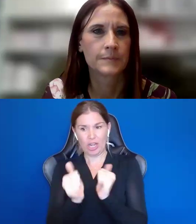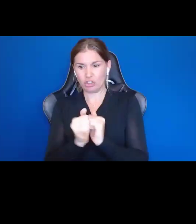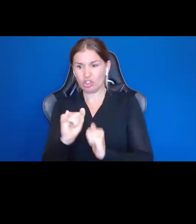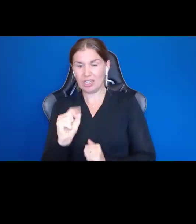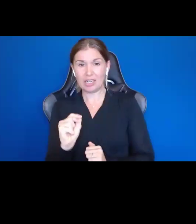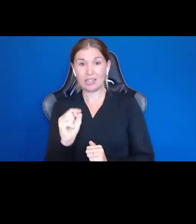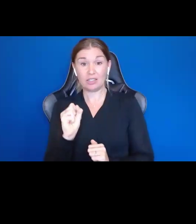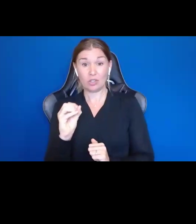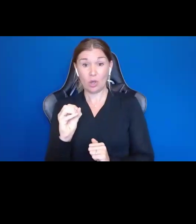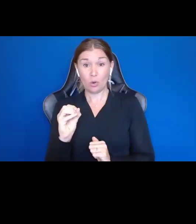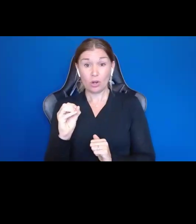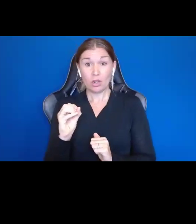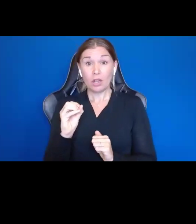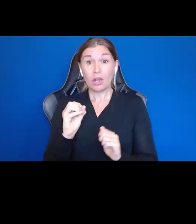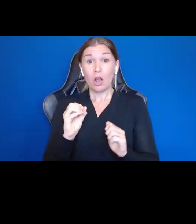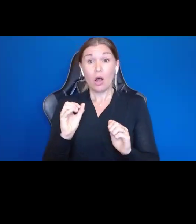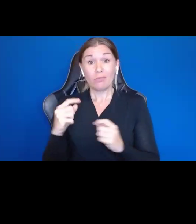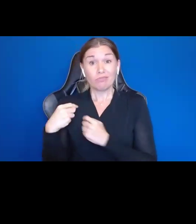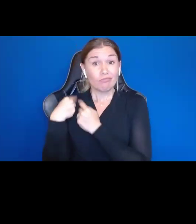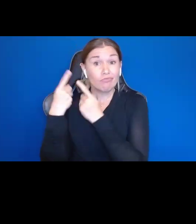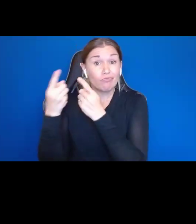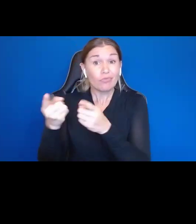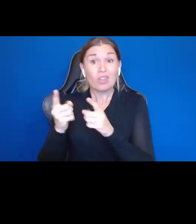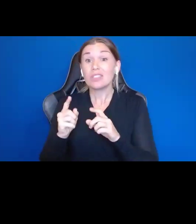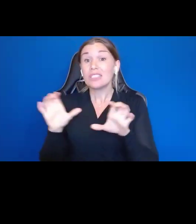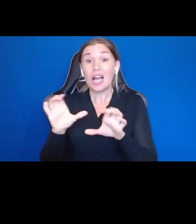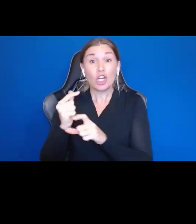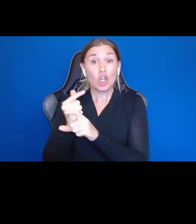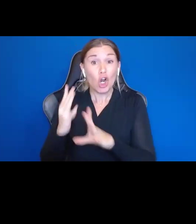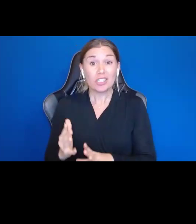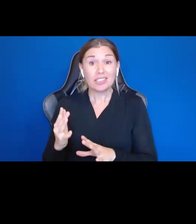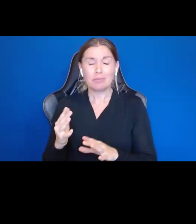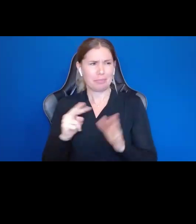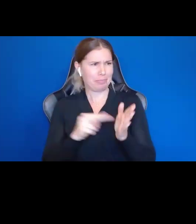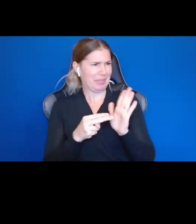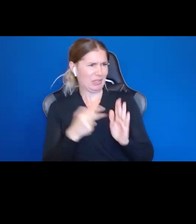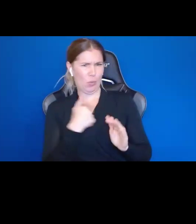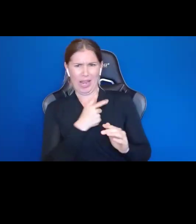done guardianship the same way since Justinian is to say we shouldn't grow, is to say that we shouldn't do things in new